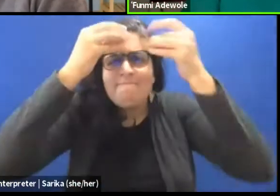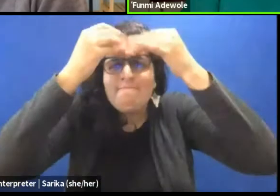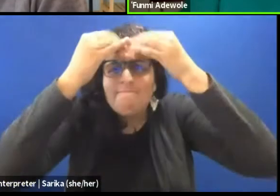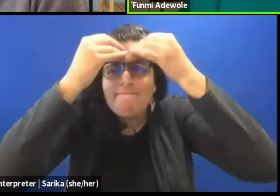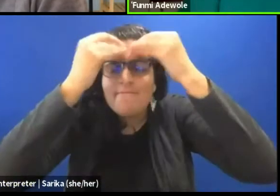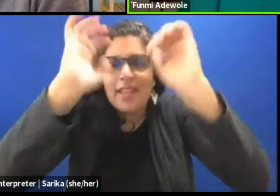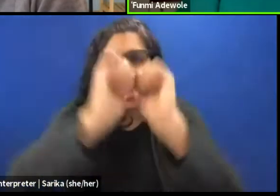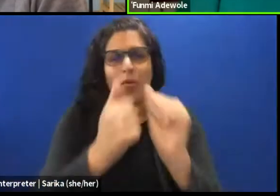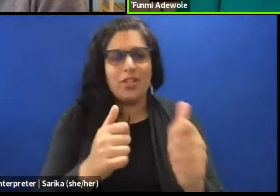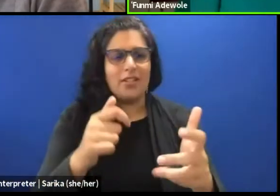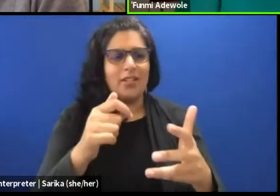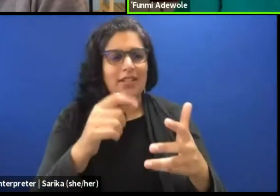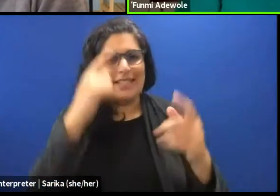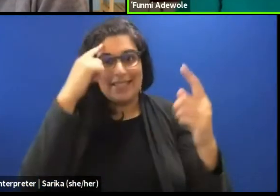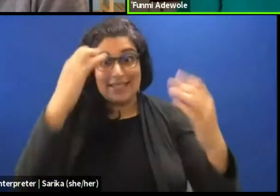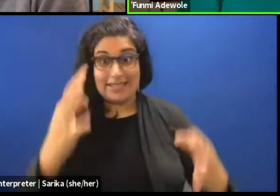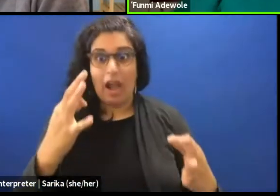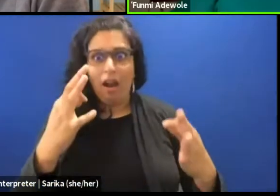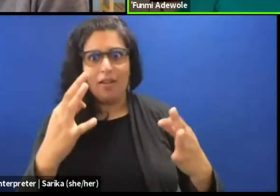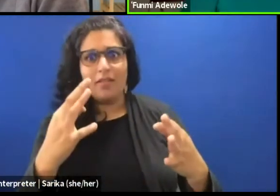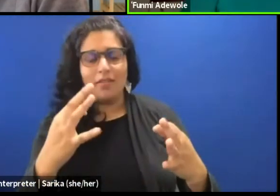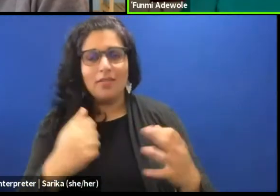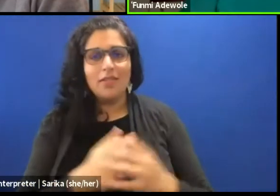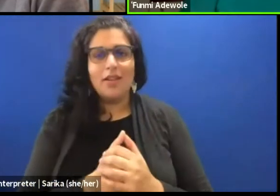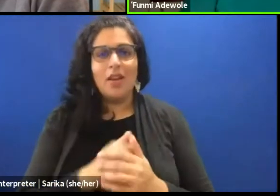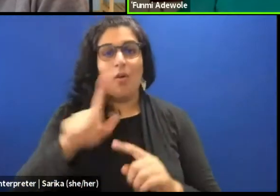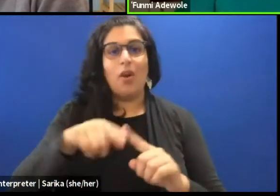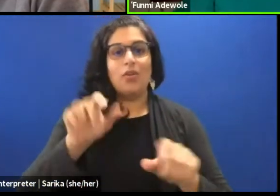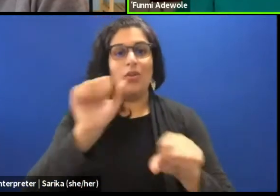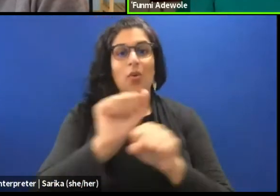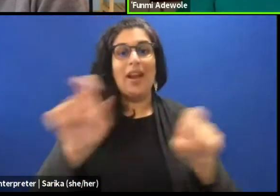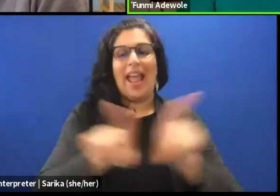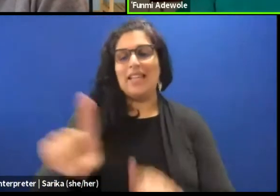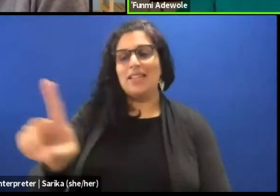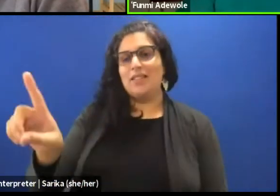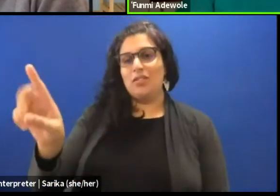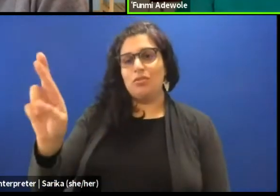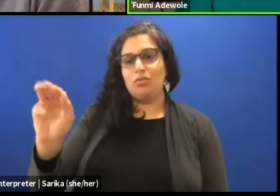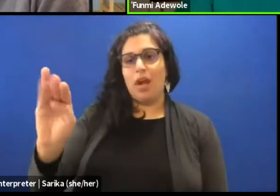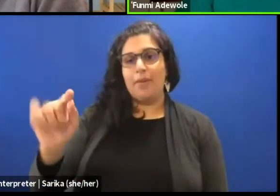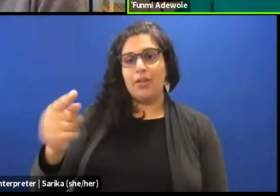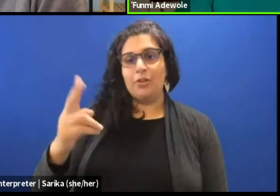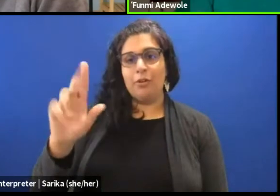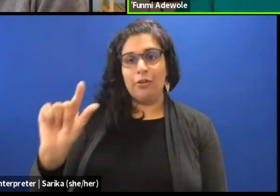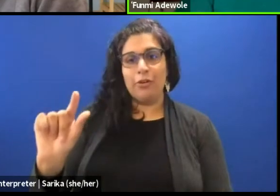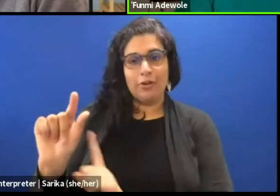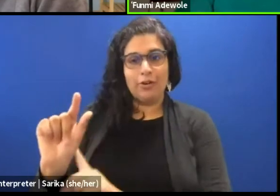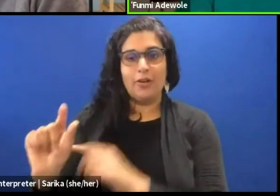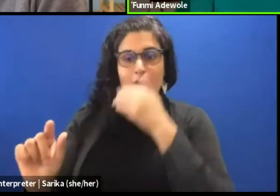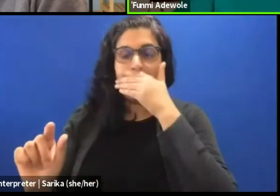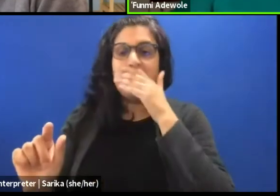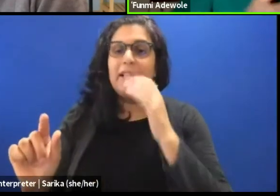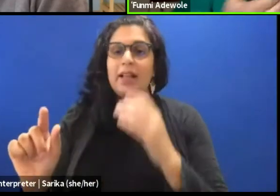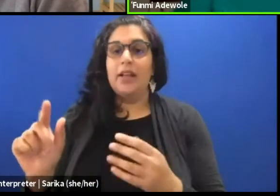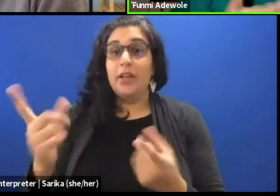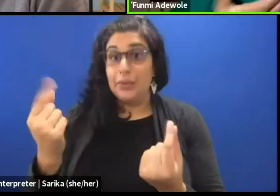I mean, when you work as a dramaturge, sometimes what you're doing when you are talking